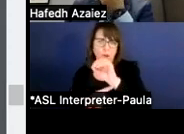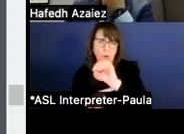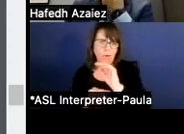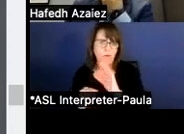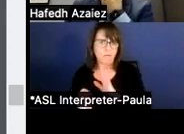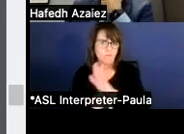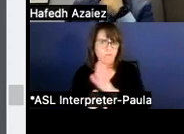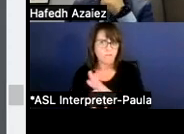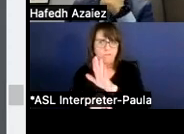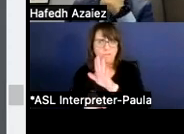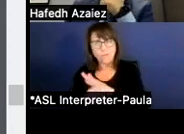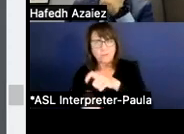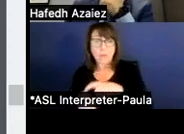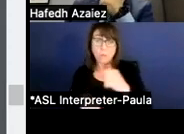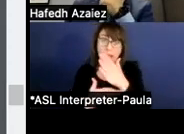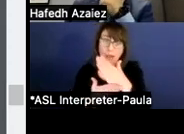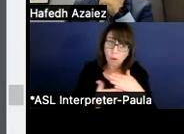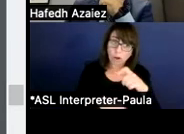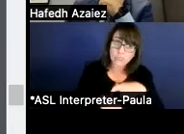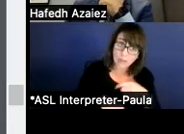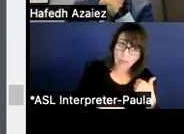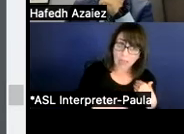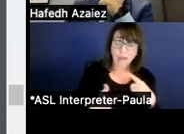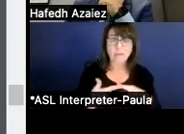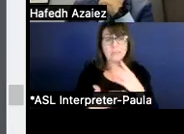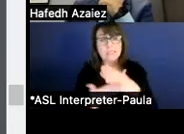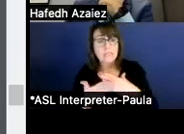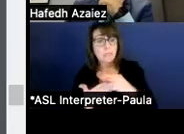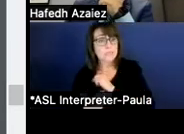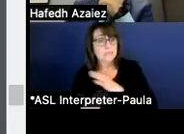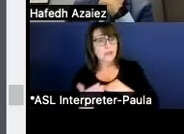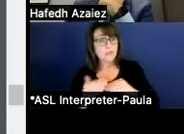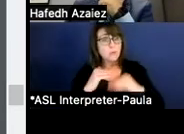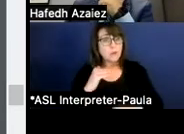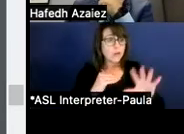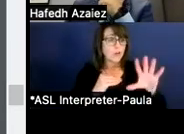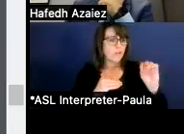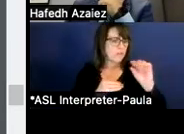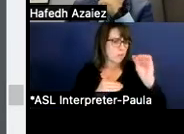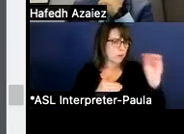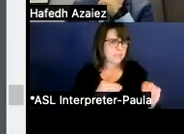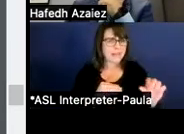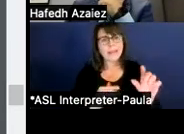So we have some part-time staff, some staff who worked less than 50% like our crossing guards and lunchroom monitors and things.